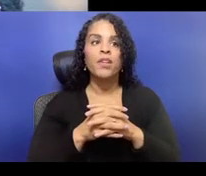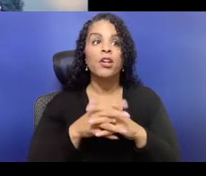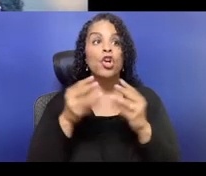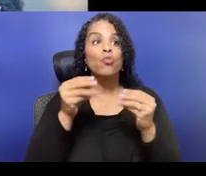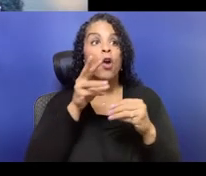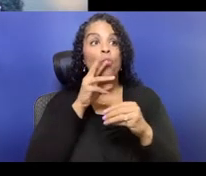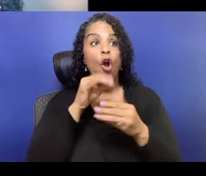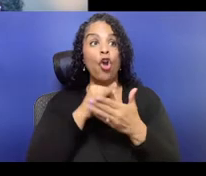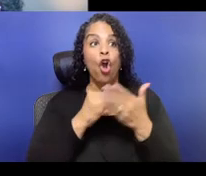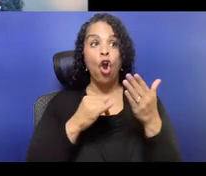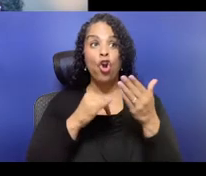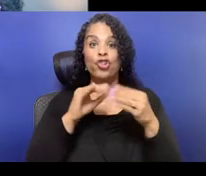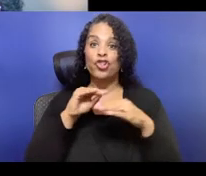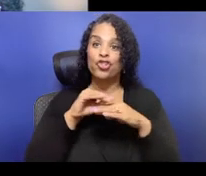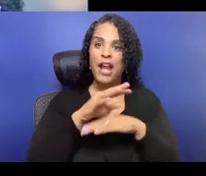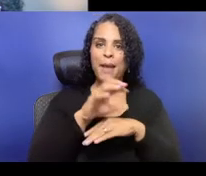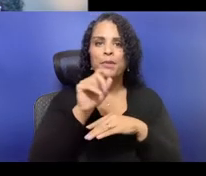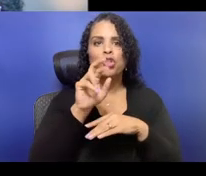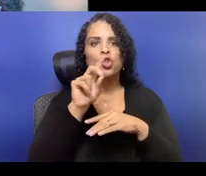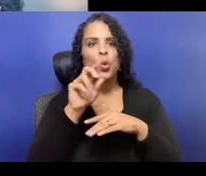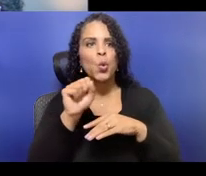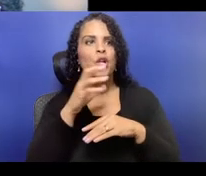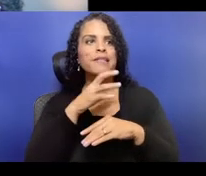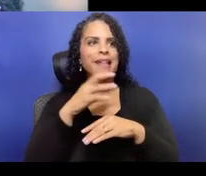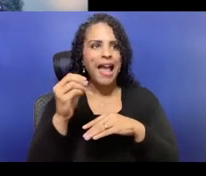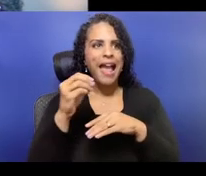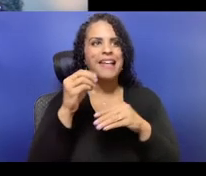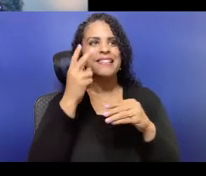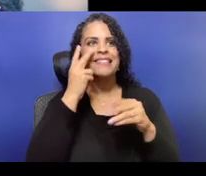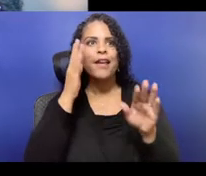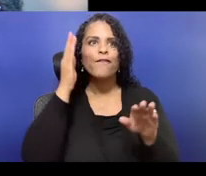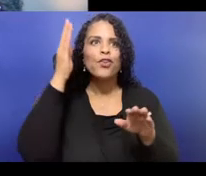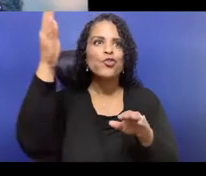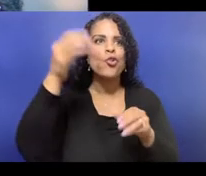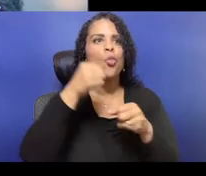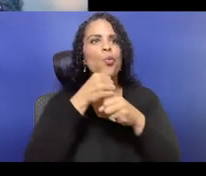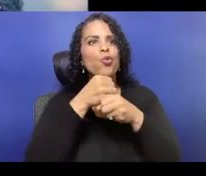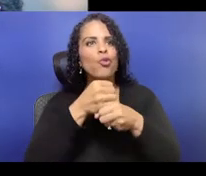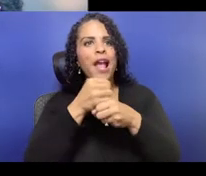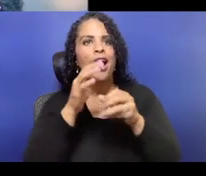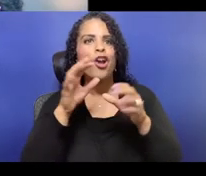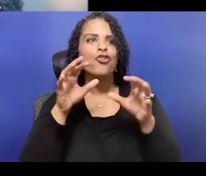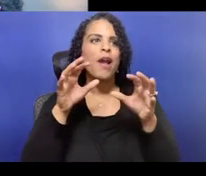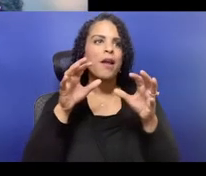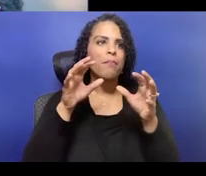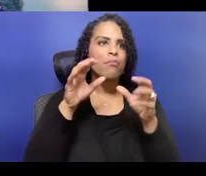And I am a design research facilitator and social service designer and cofounder of Groundwater Arts.